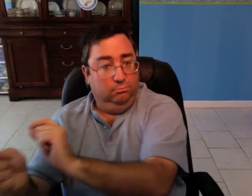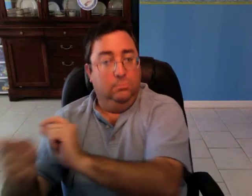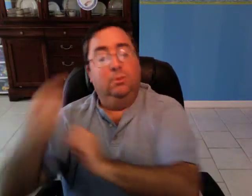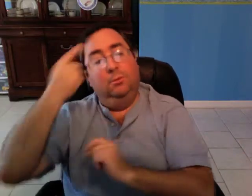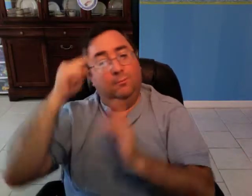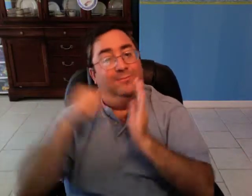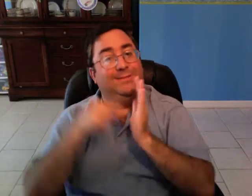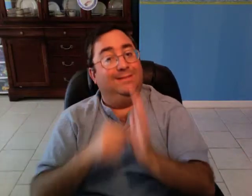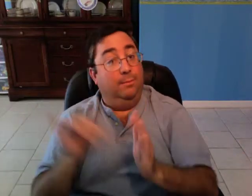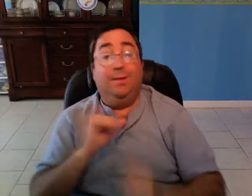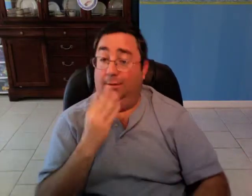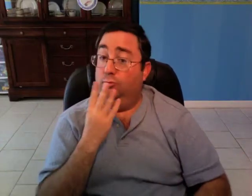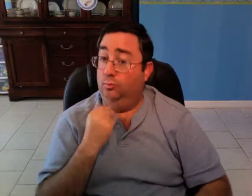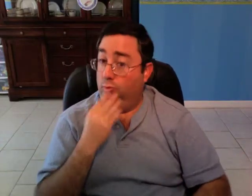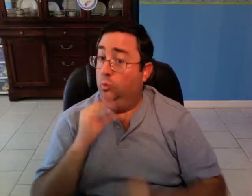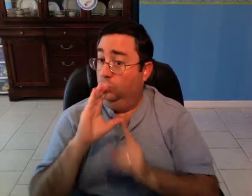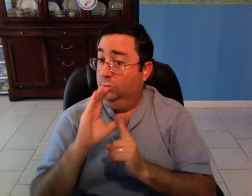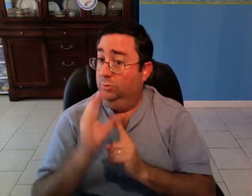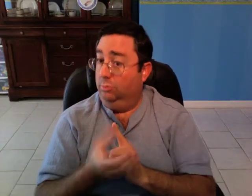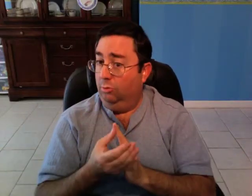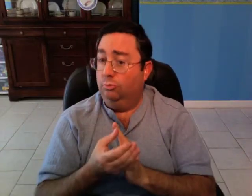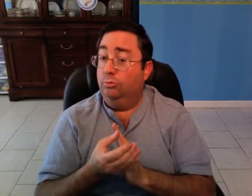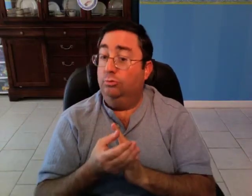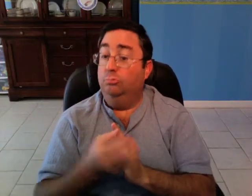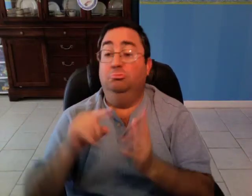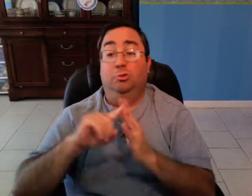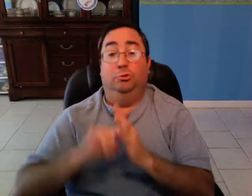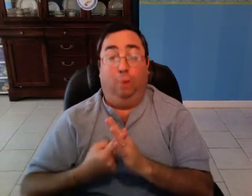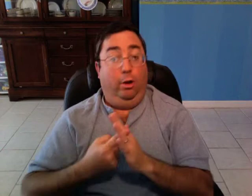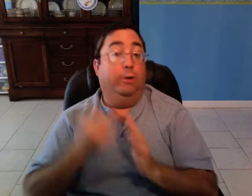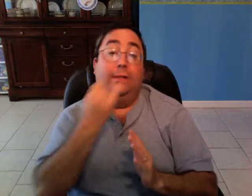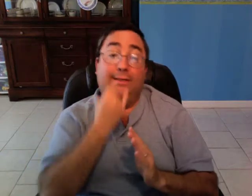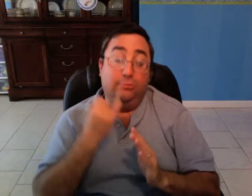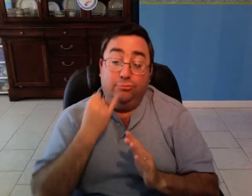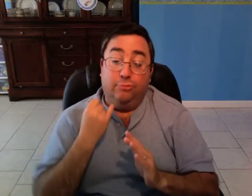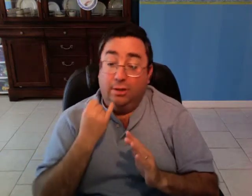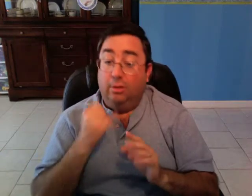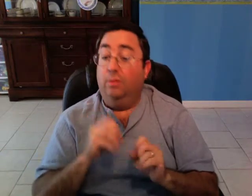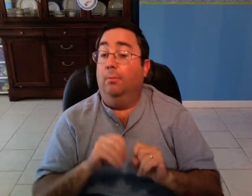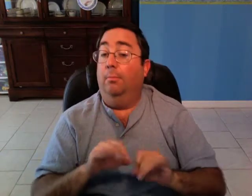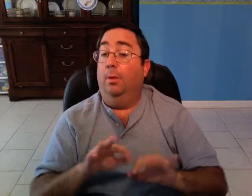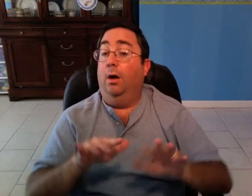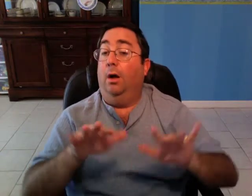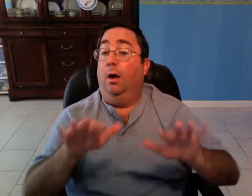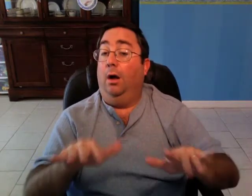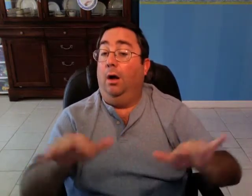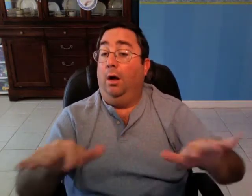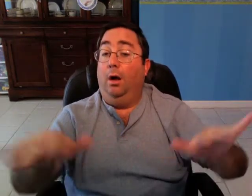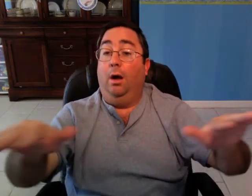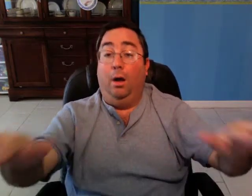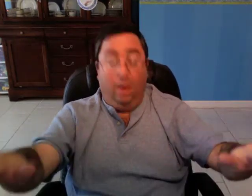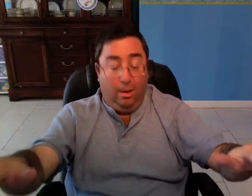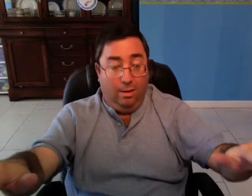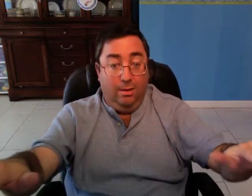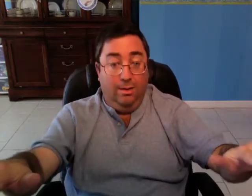For example, Jewish culture, which started in Israel, but ended up scattered throughout the world,